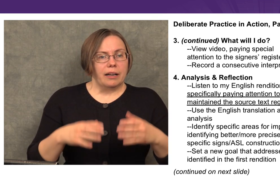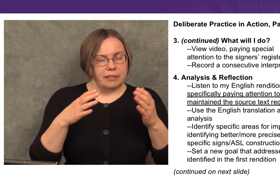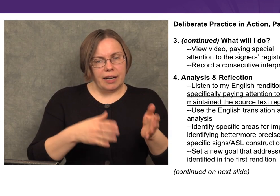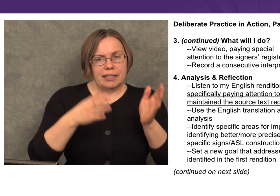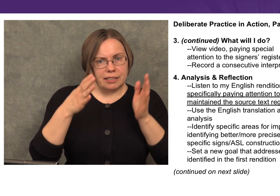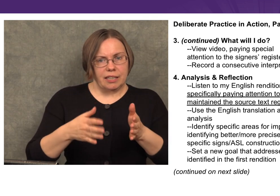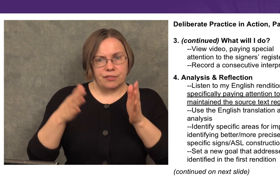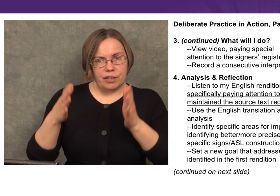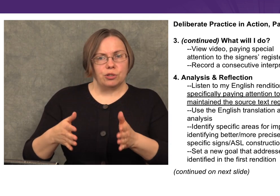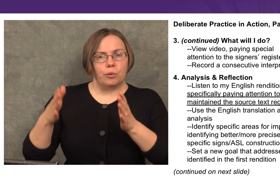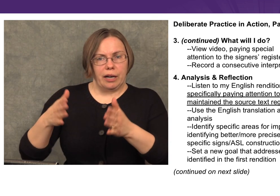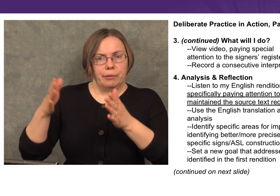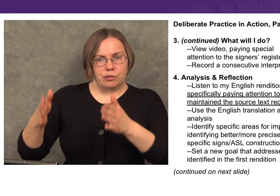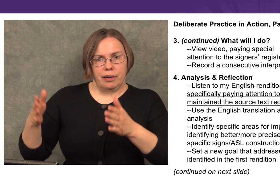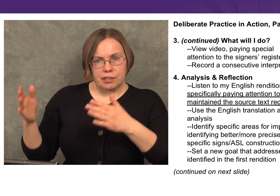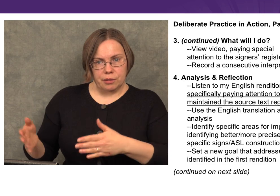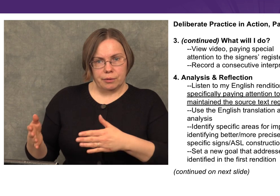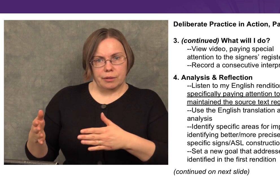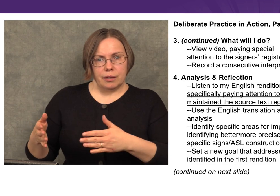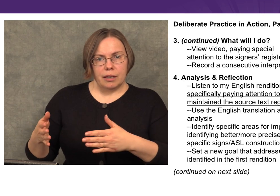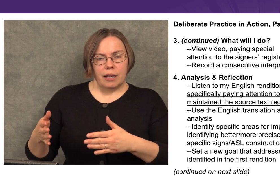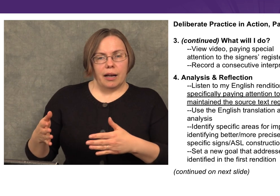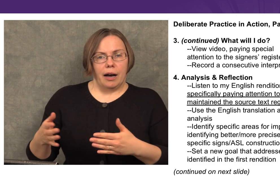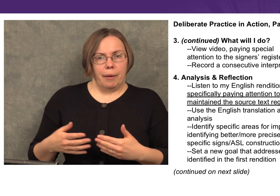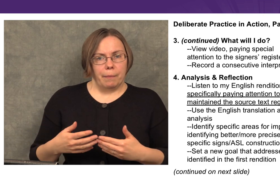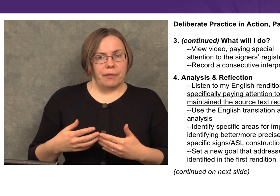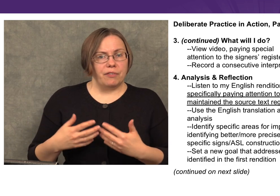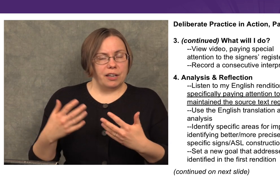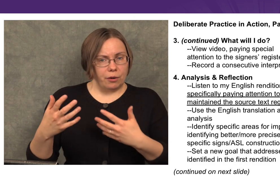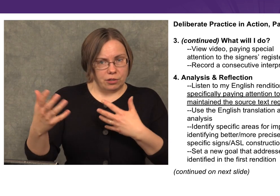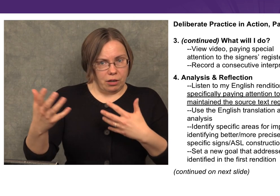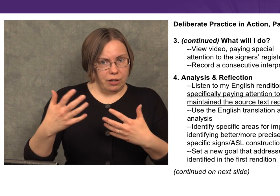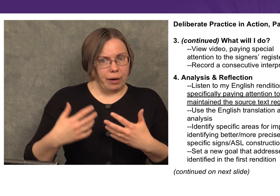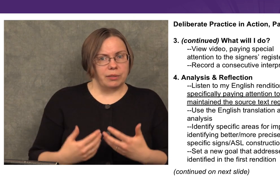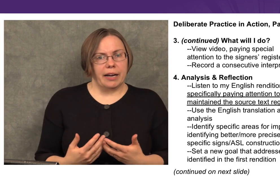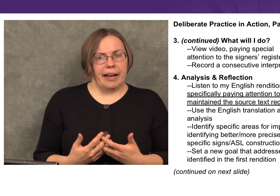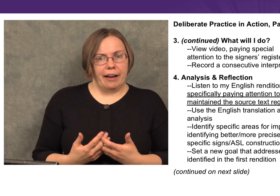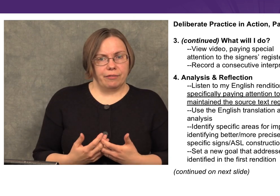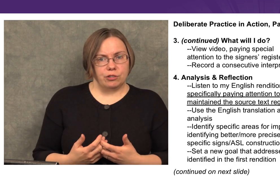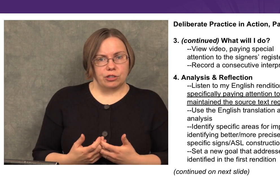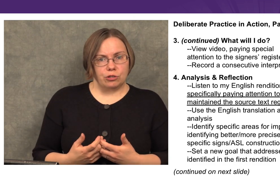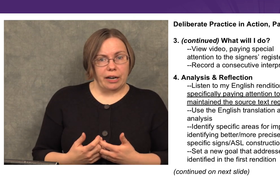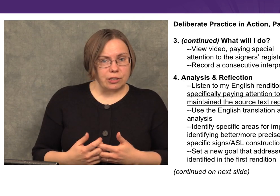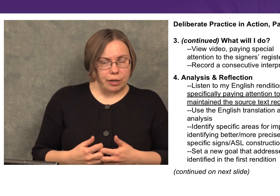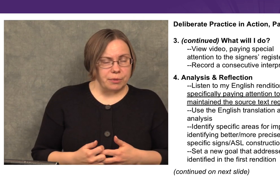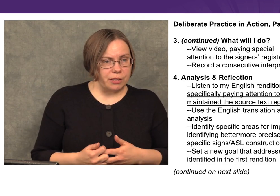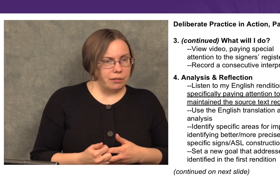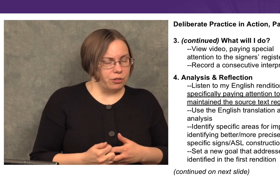Did I successfully do what I was trying to do? The videos on the website have transcripts,